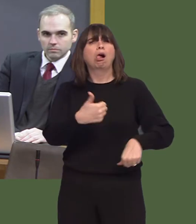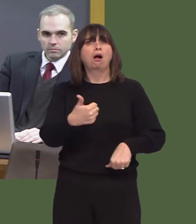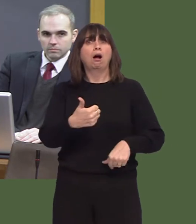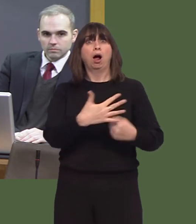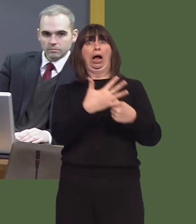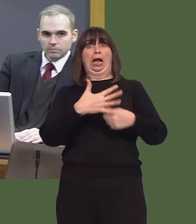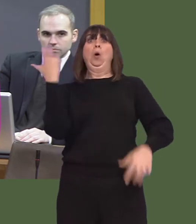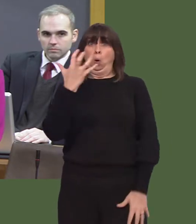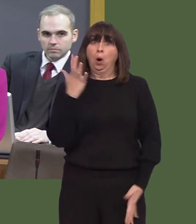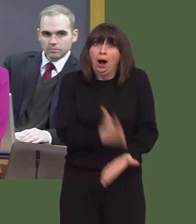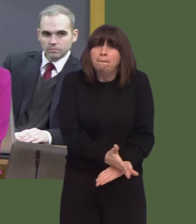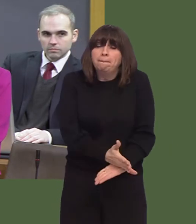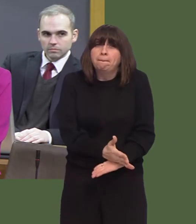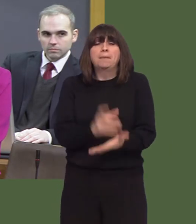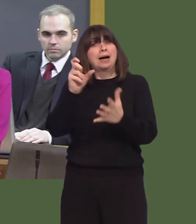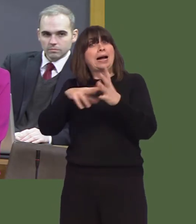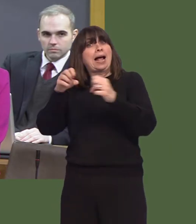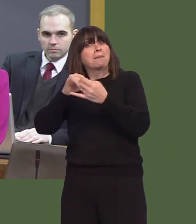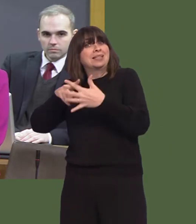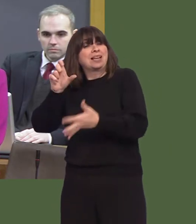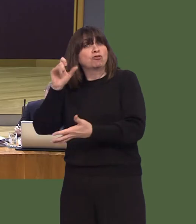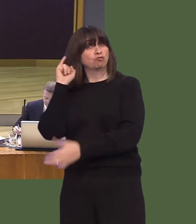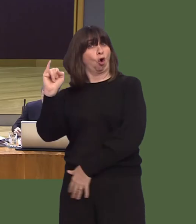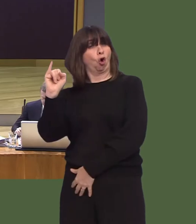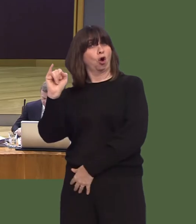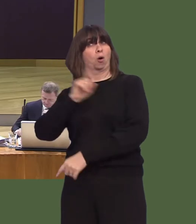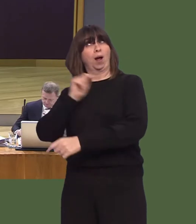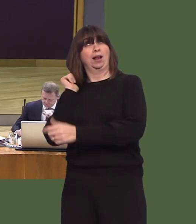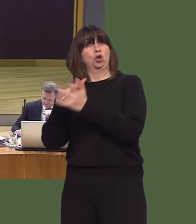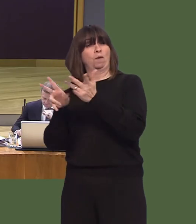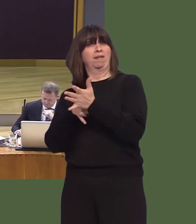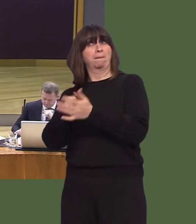Do you now accept that the Cabinet Secretary was wrong to make the claim in November that